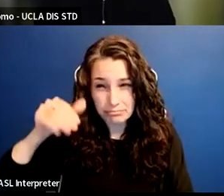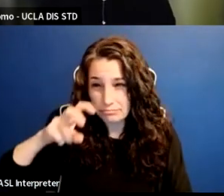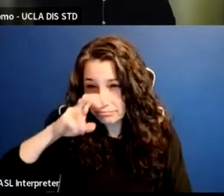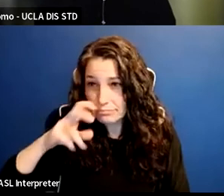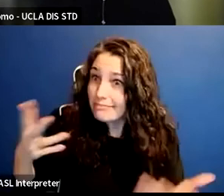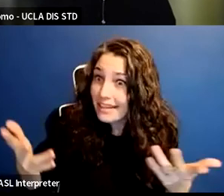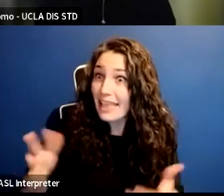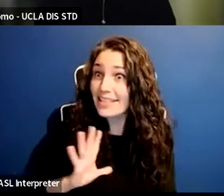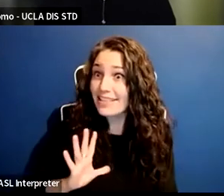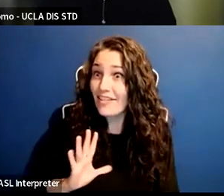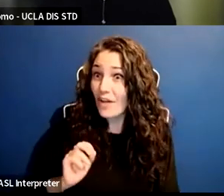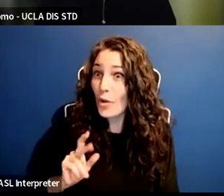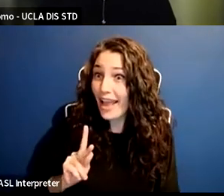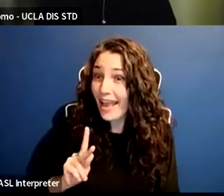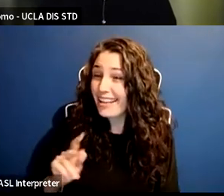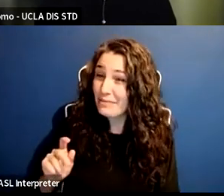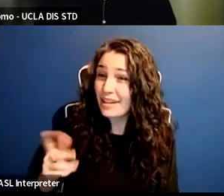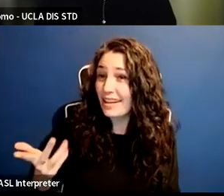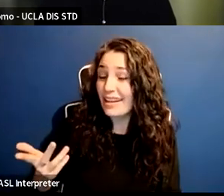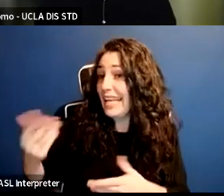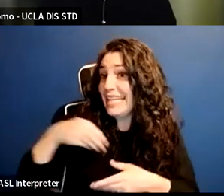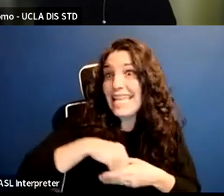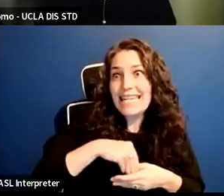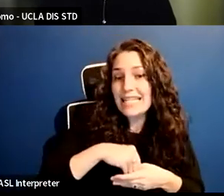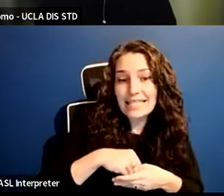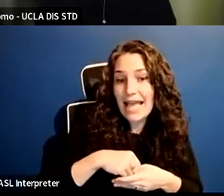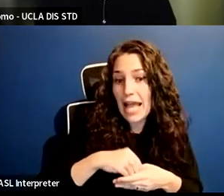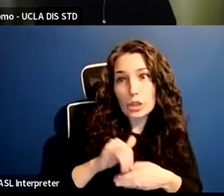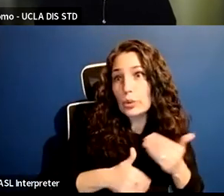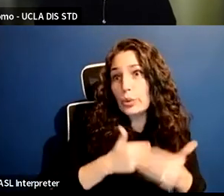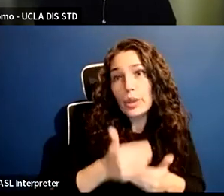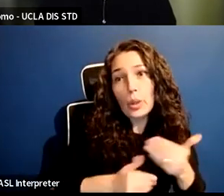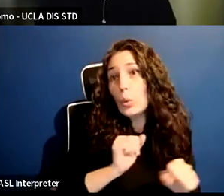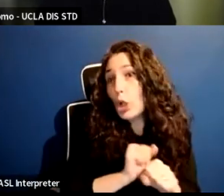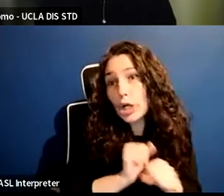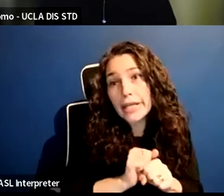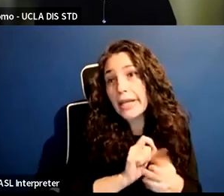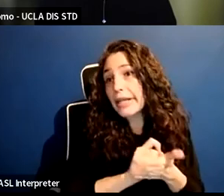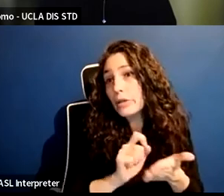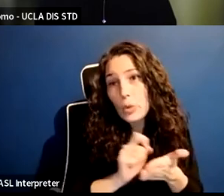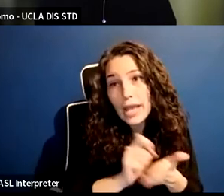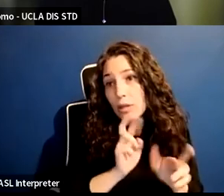People who are part of, you know, work groups and writing reports and making recommendations